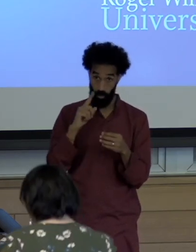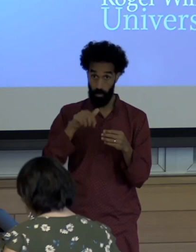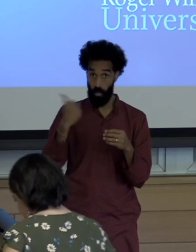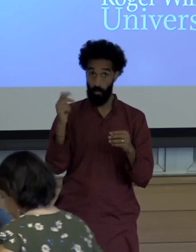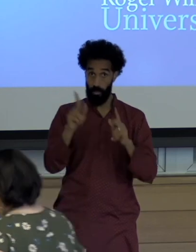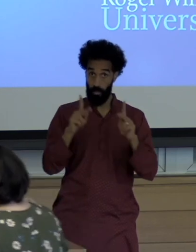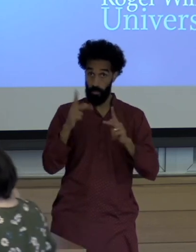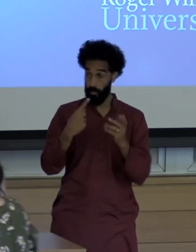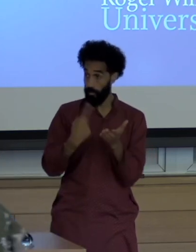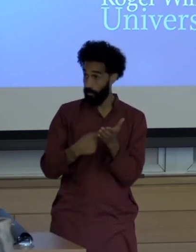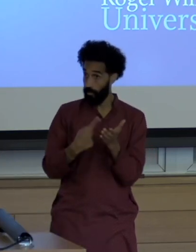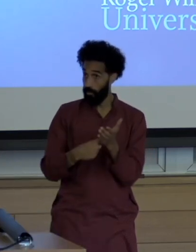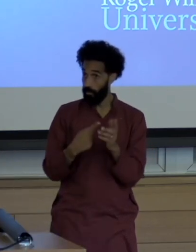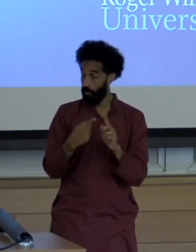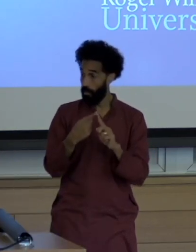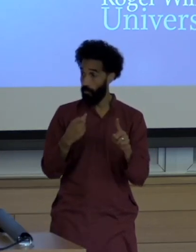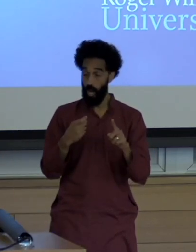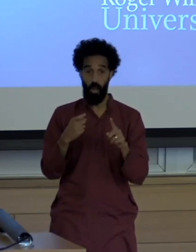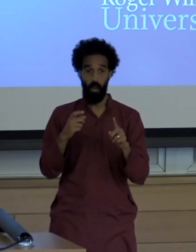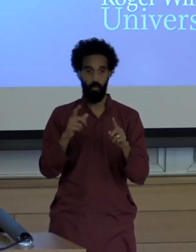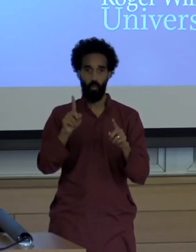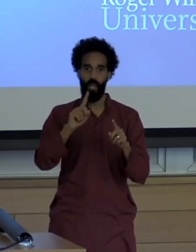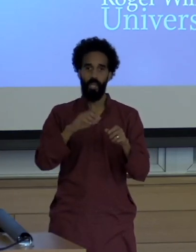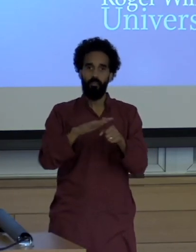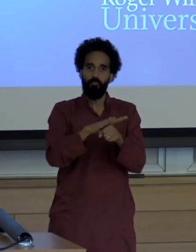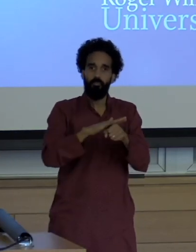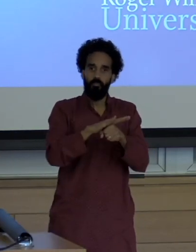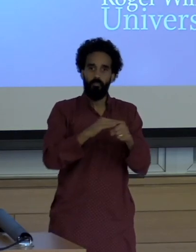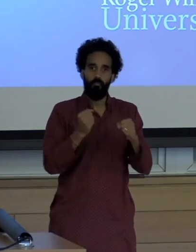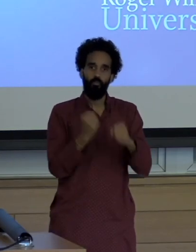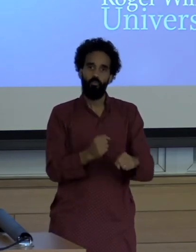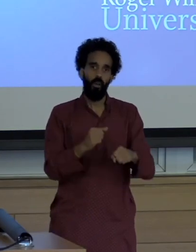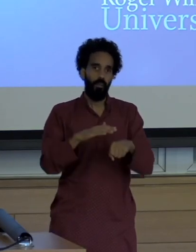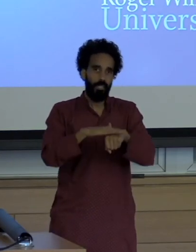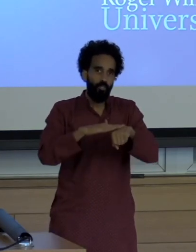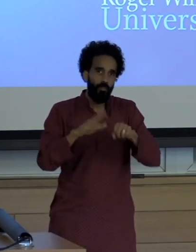From indigenous places say something like that and how could we ever